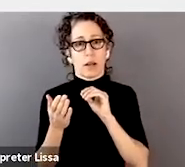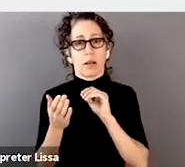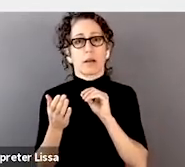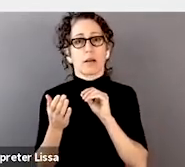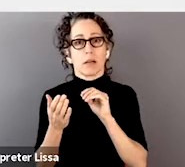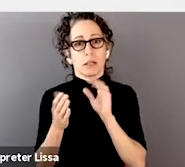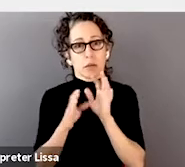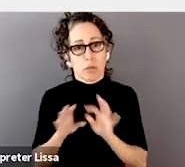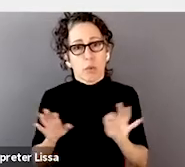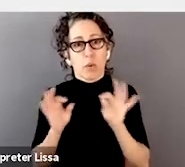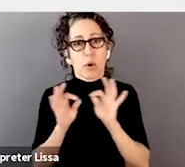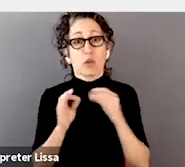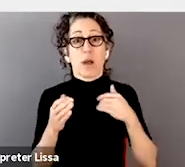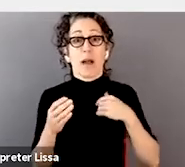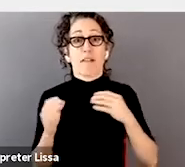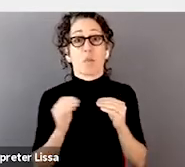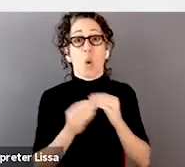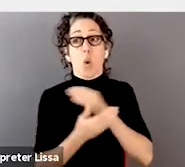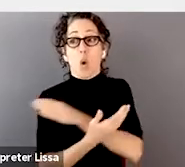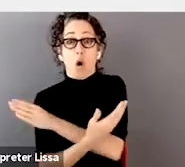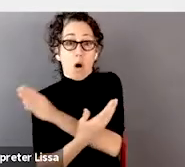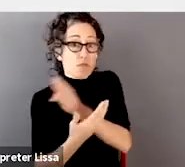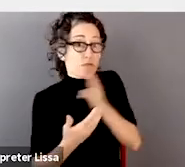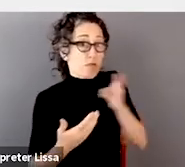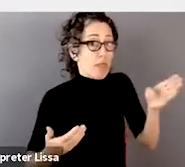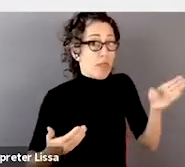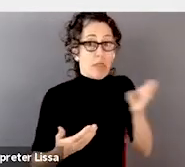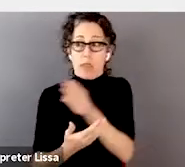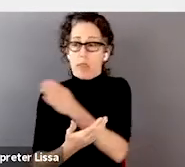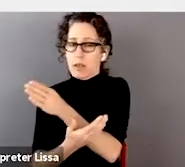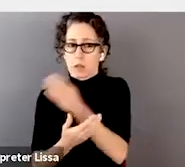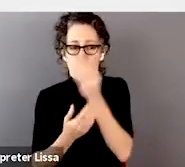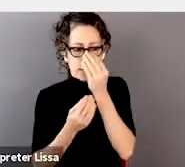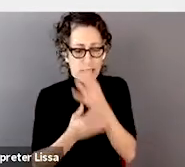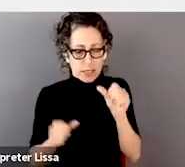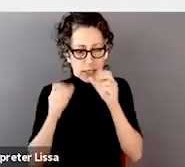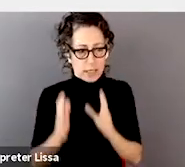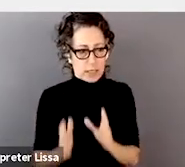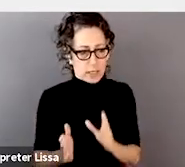in terms of, as a data scientist, learning some of the software bits you need to have